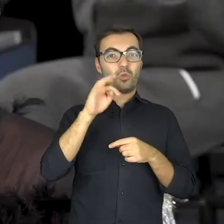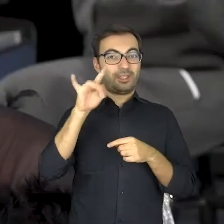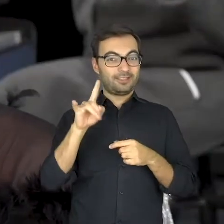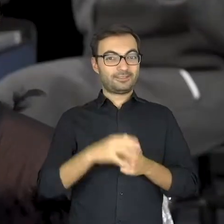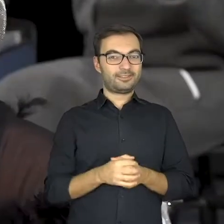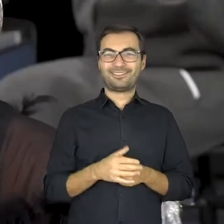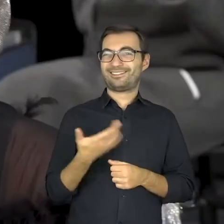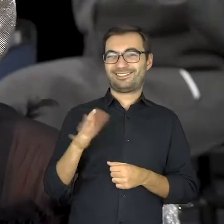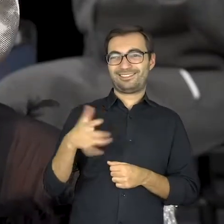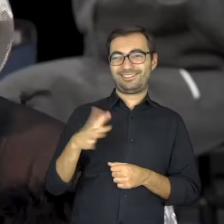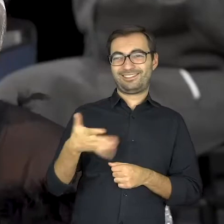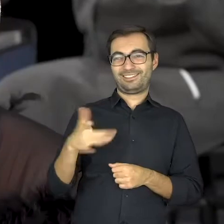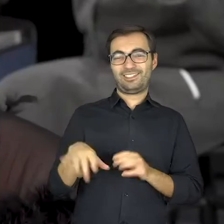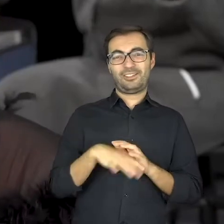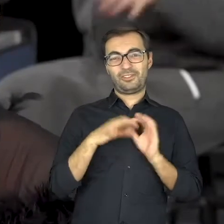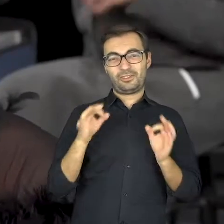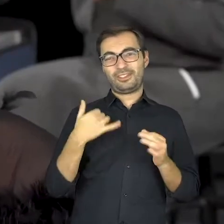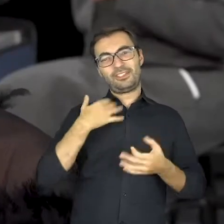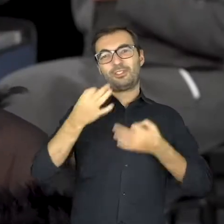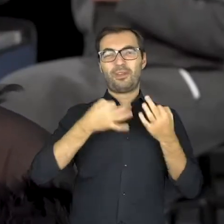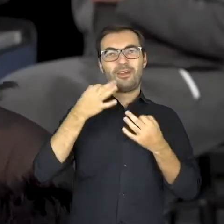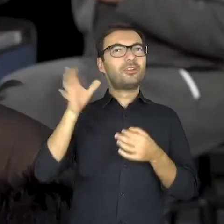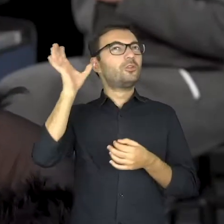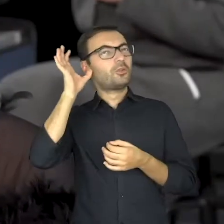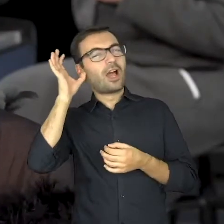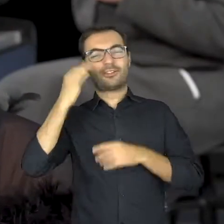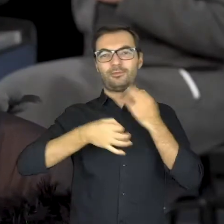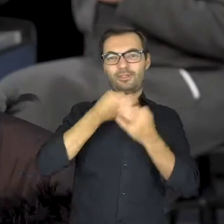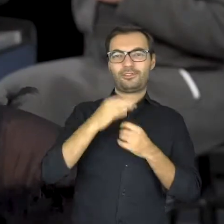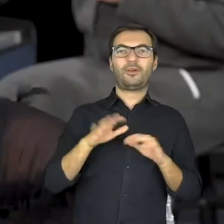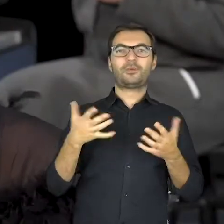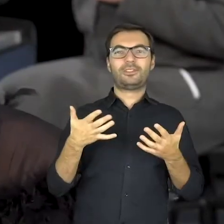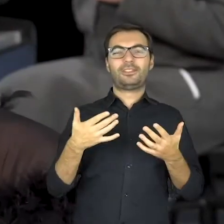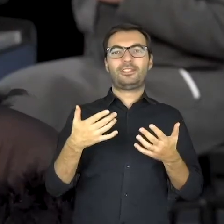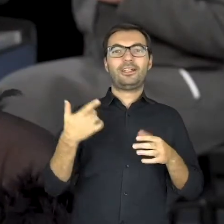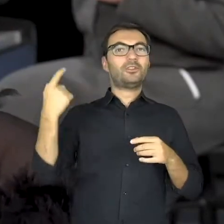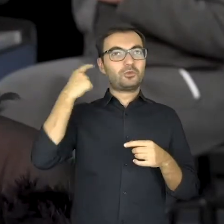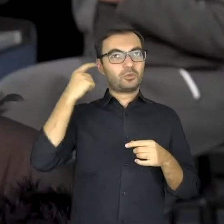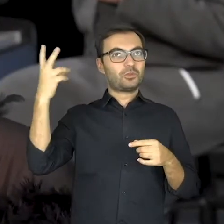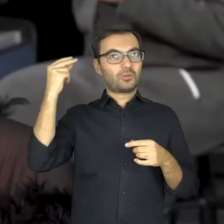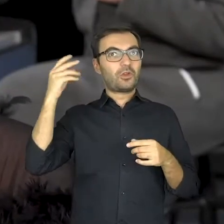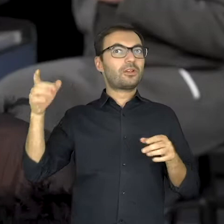Not really. I have sung by ear up to now. it means from hearing